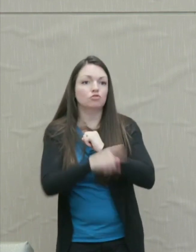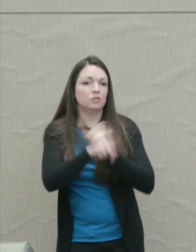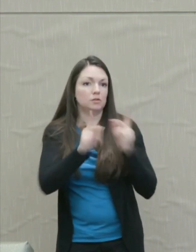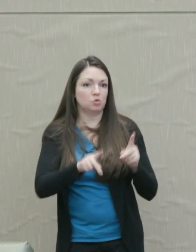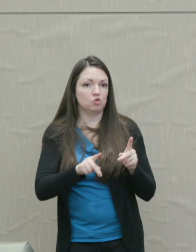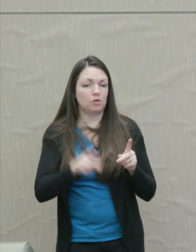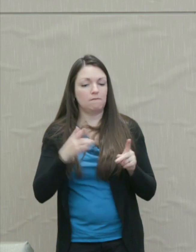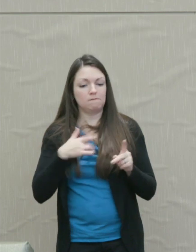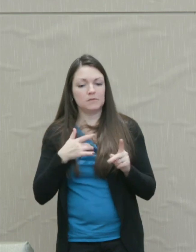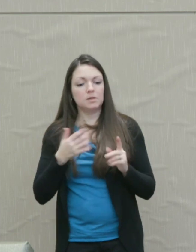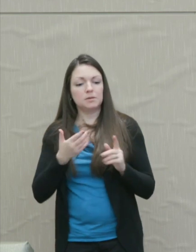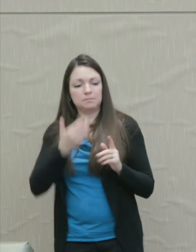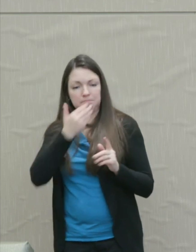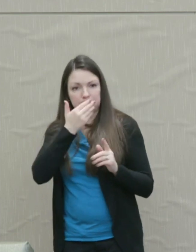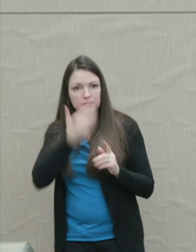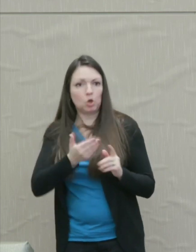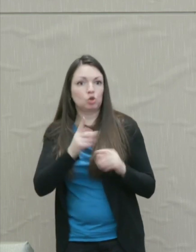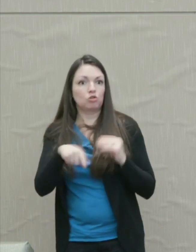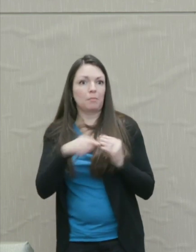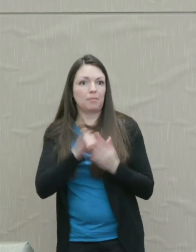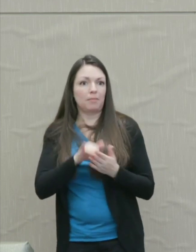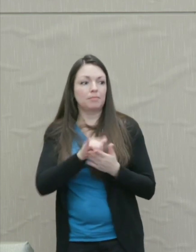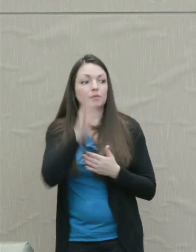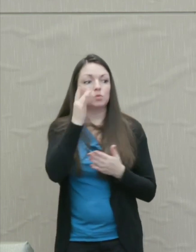That's what the kids in Bloom's experiments are doing.